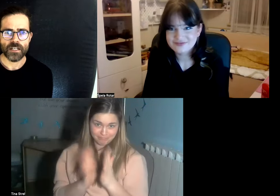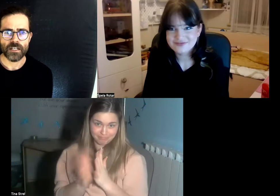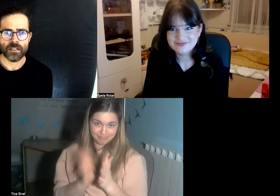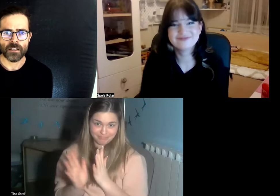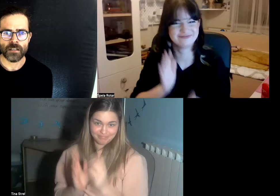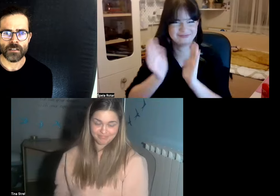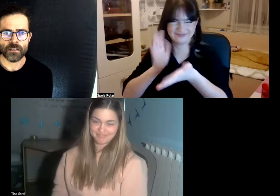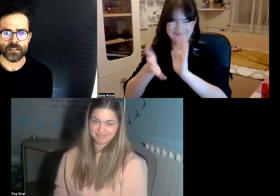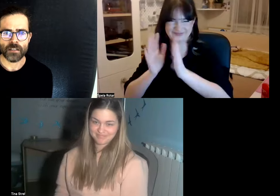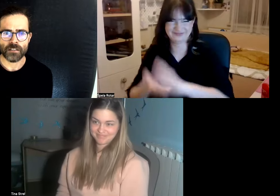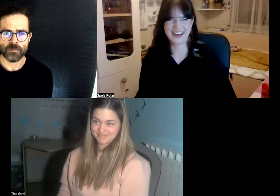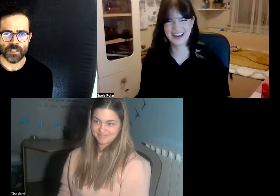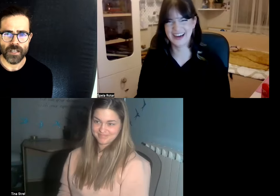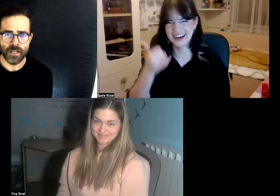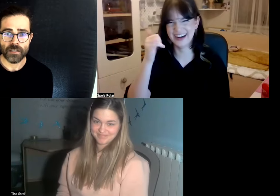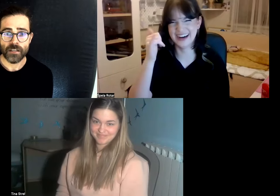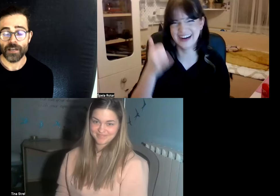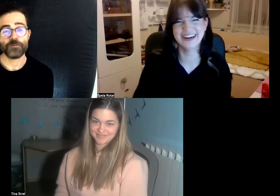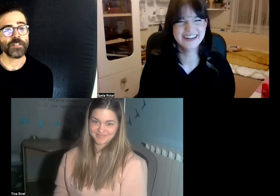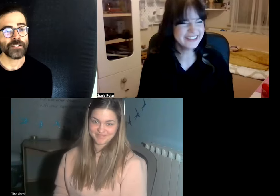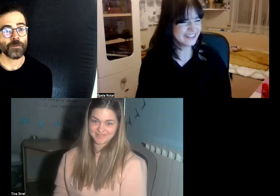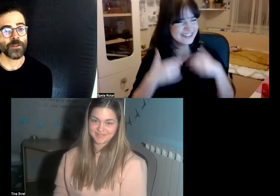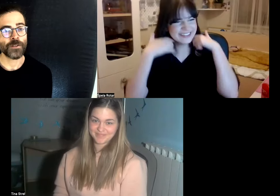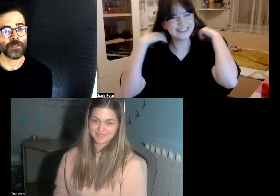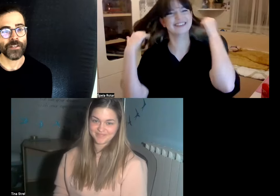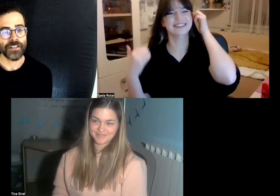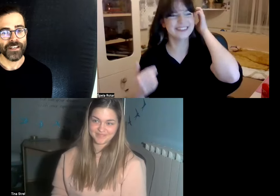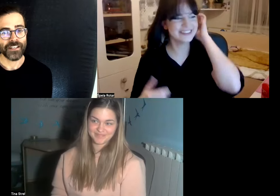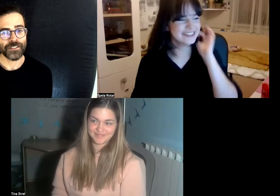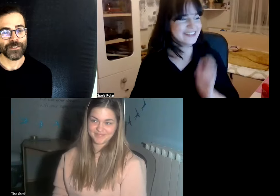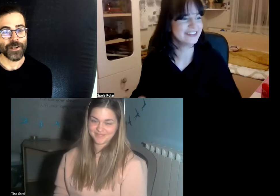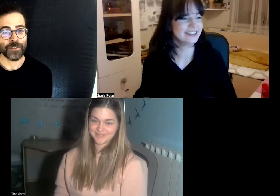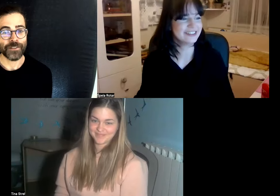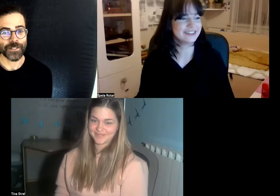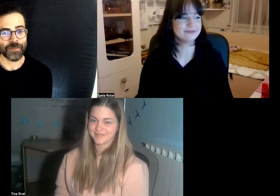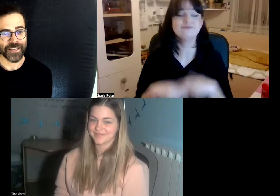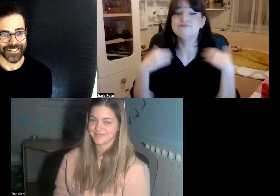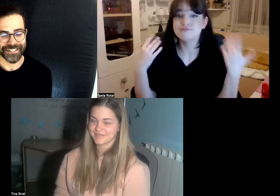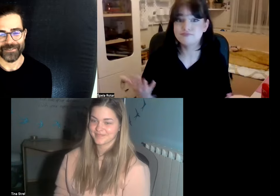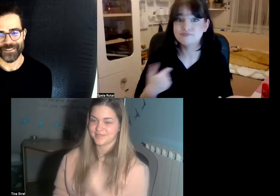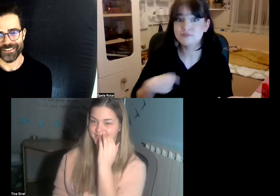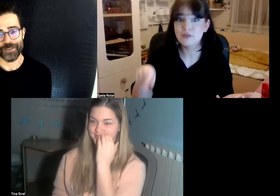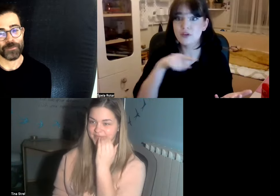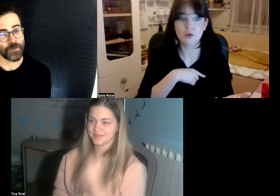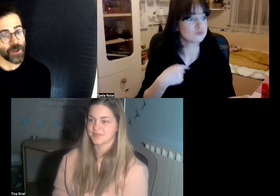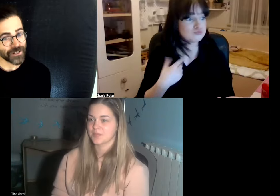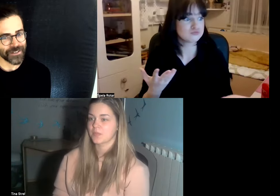and it is pretty tight and for instance we don't get disturbed at noisy places that could be a park